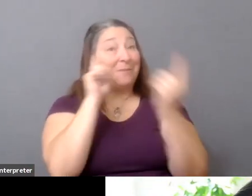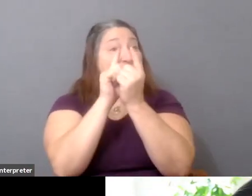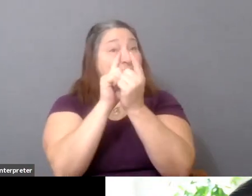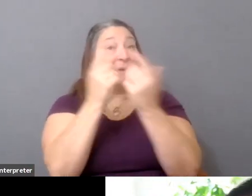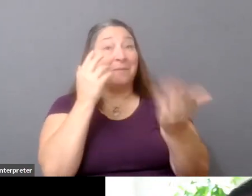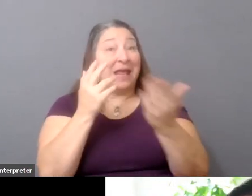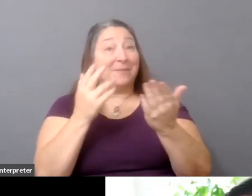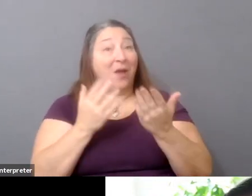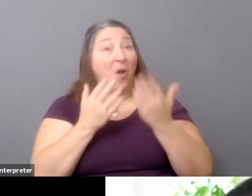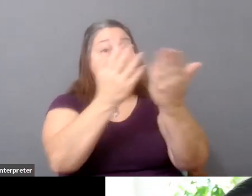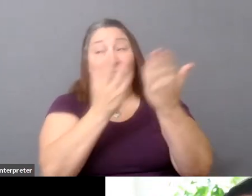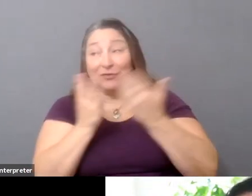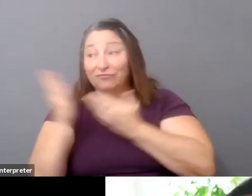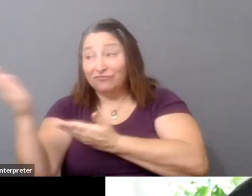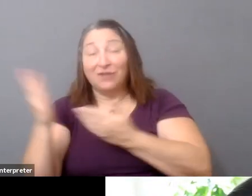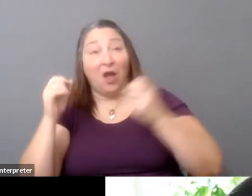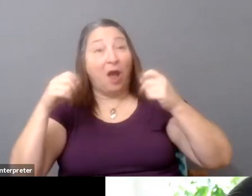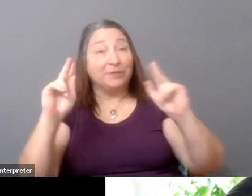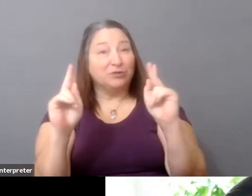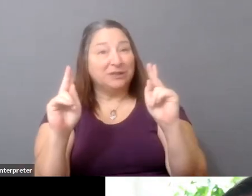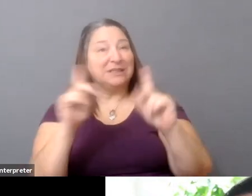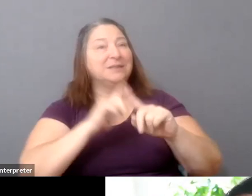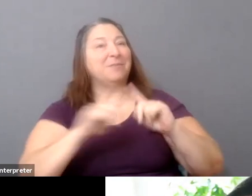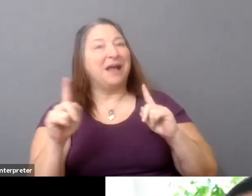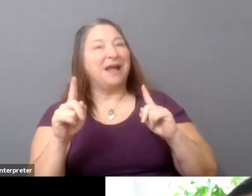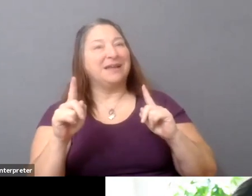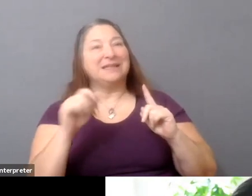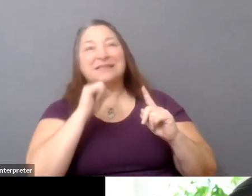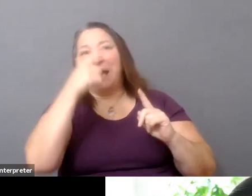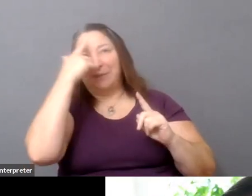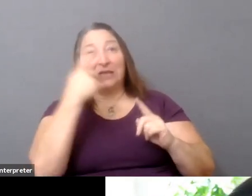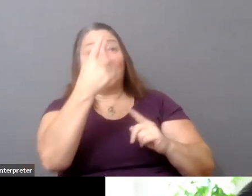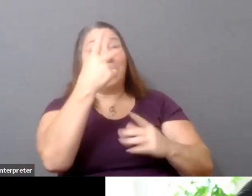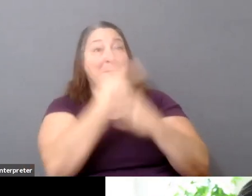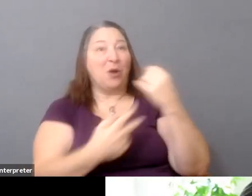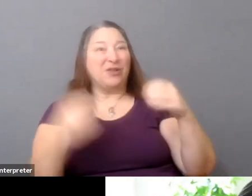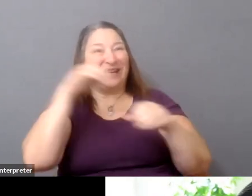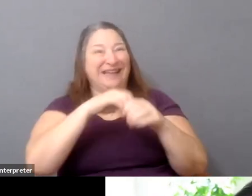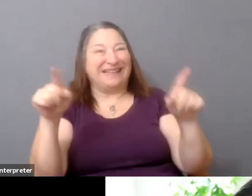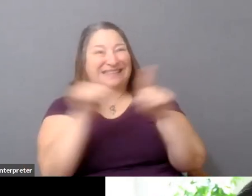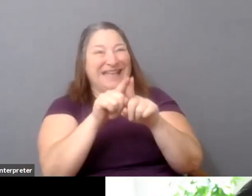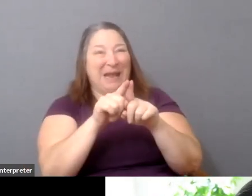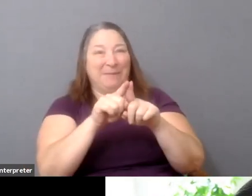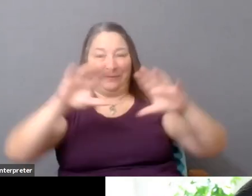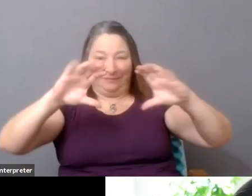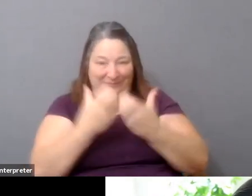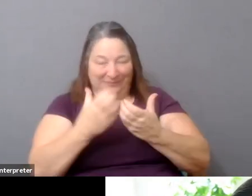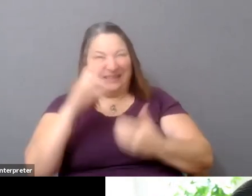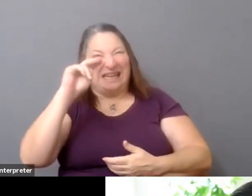but I might not exactly have attributed it to the network that we belong to. I attribute it to you, my relationship specifically with you.